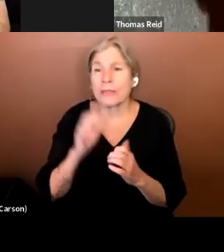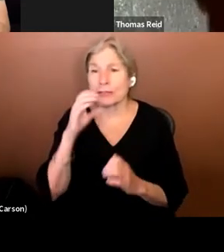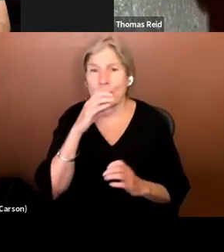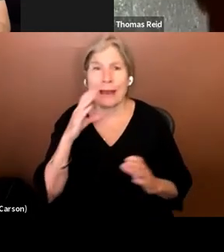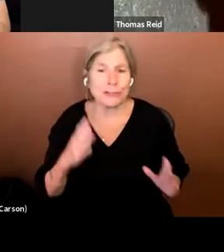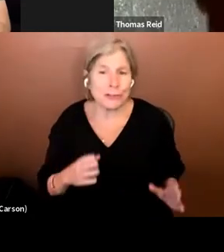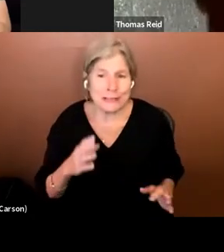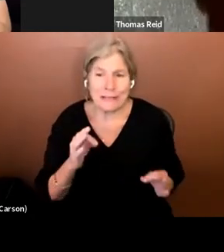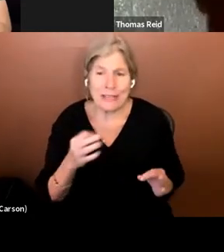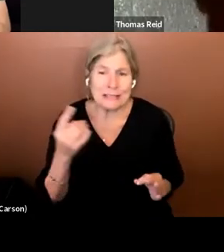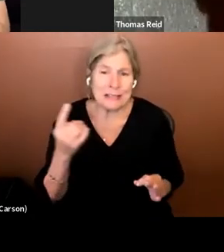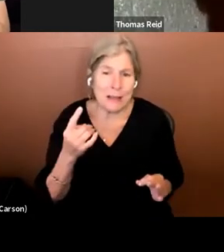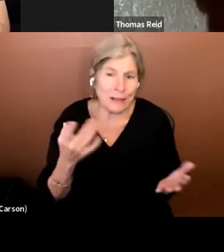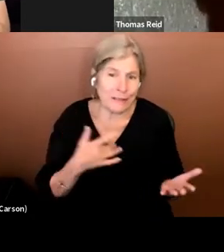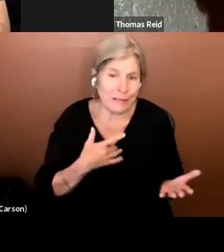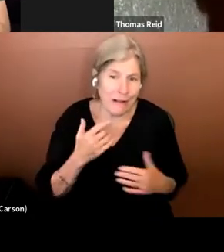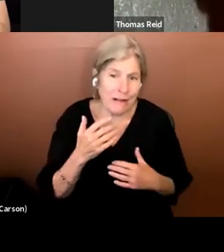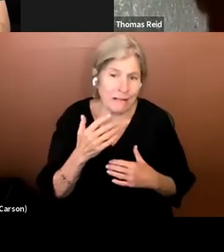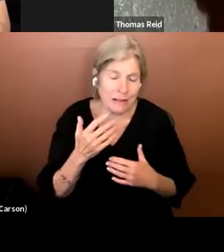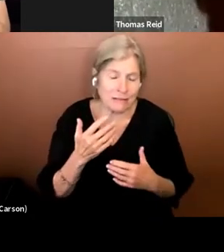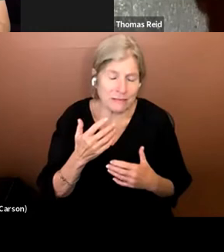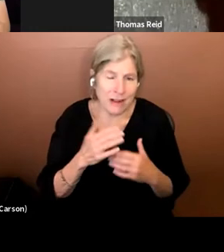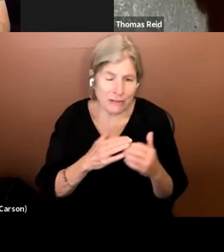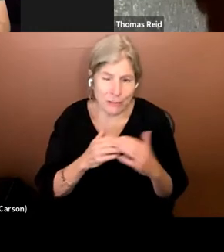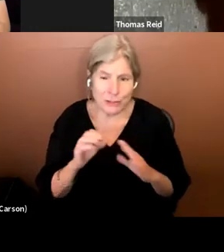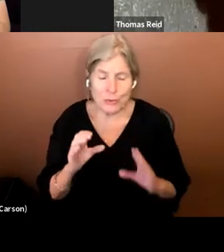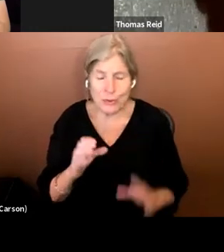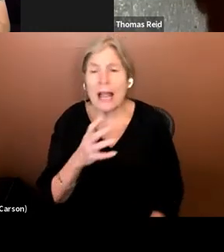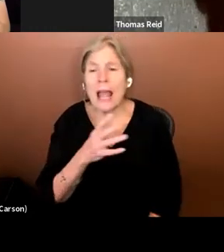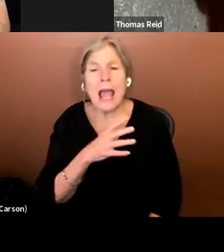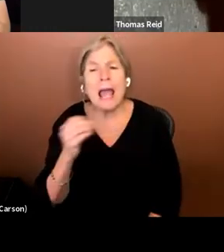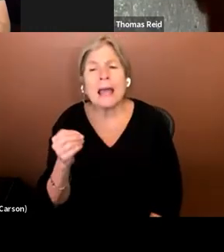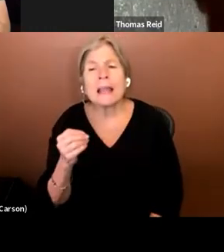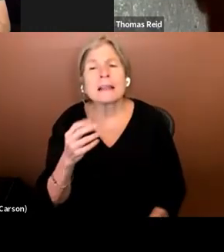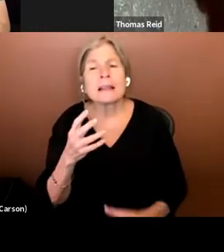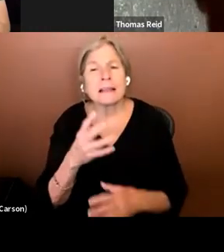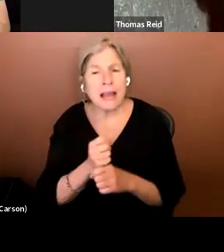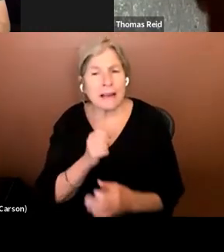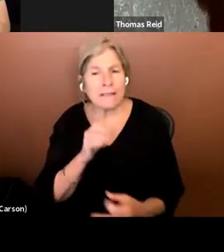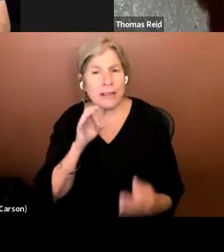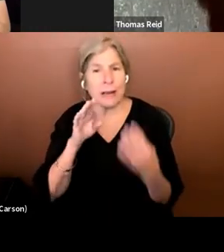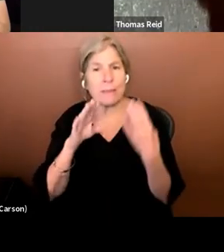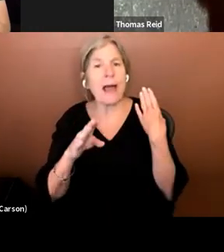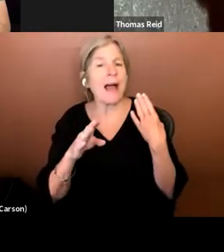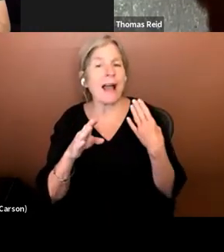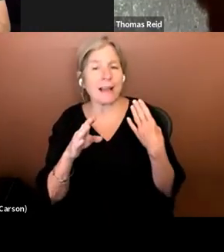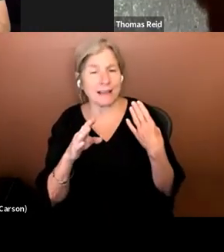that's something that you feel confident in doing. And getting some feedback. Building on that idea